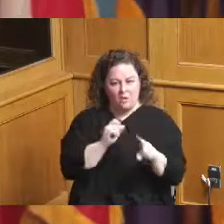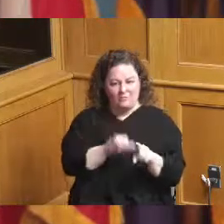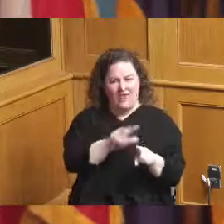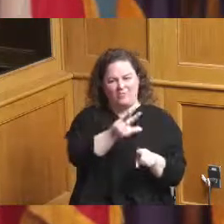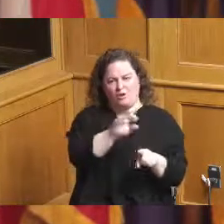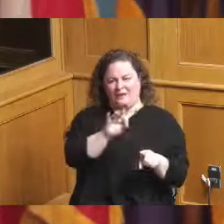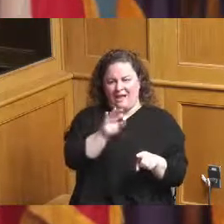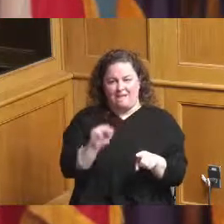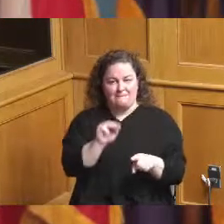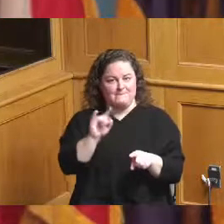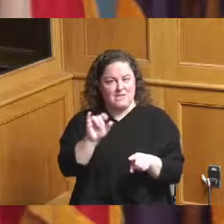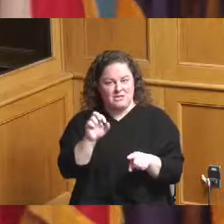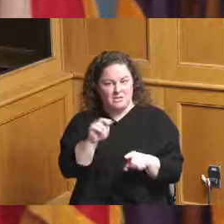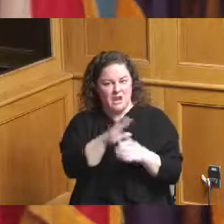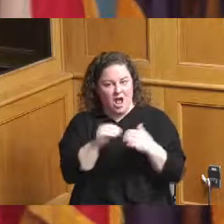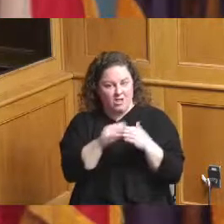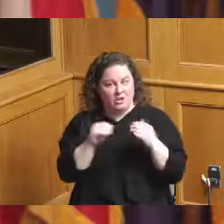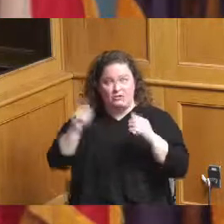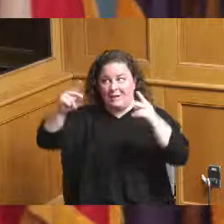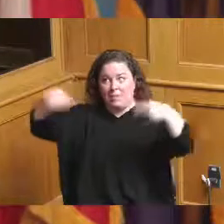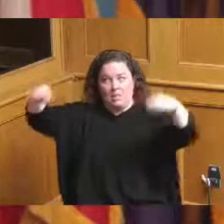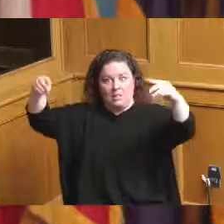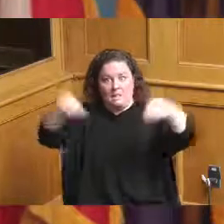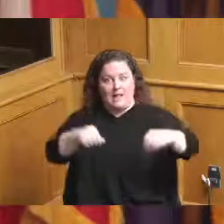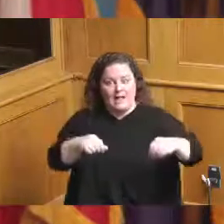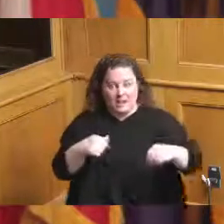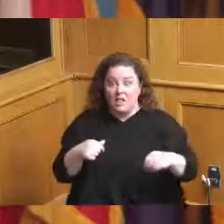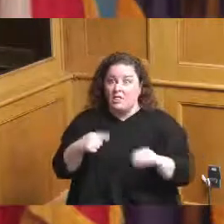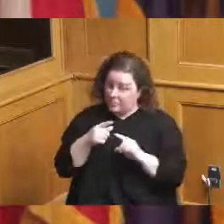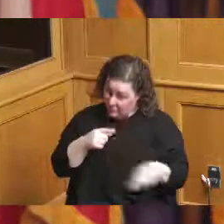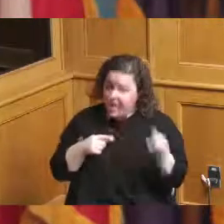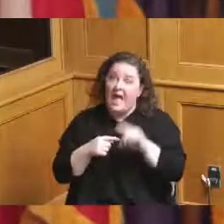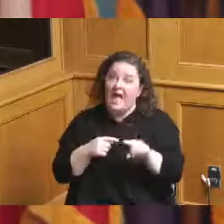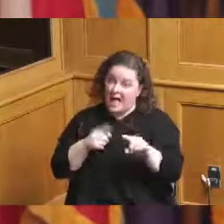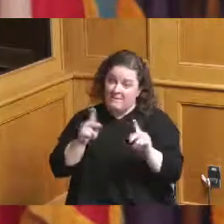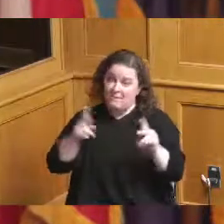are on the hook for they were looking to get a hotel they were looking to get something to get